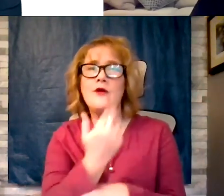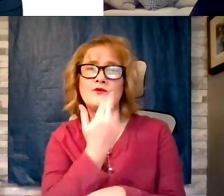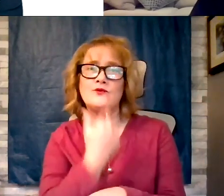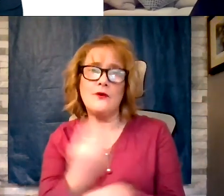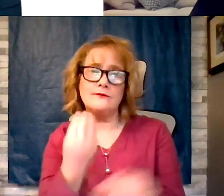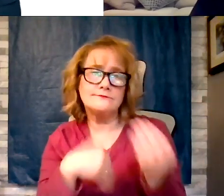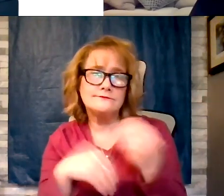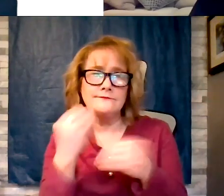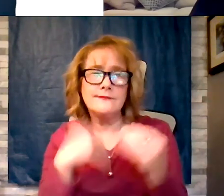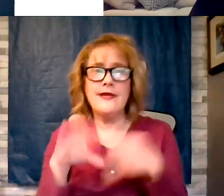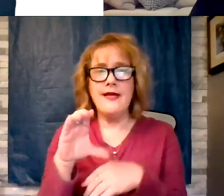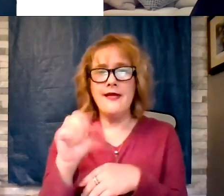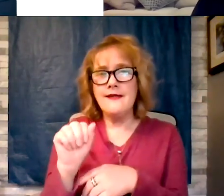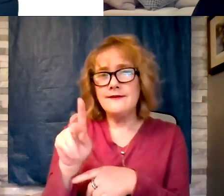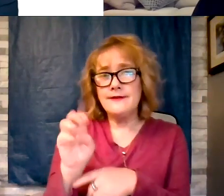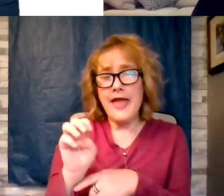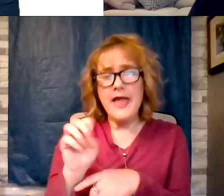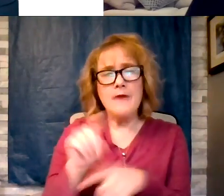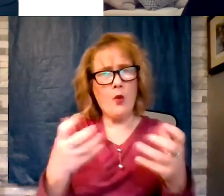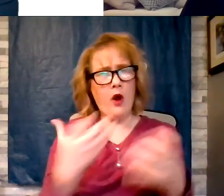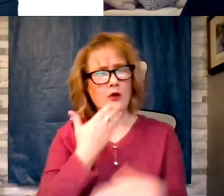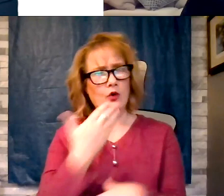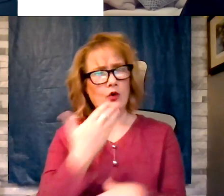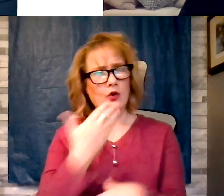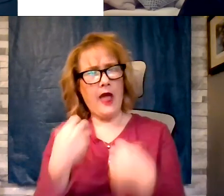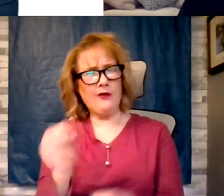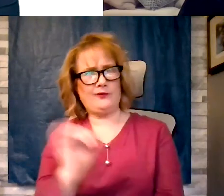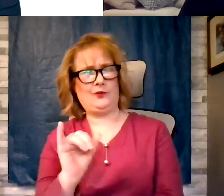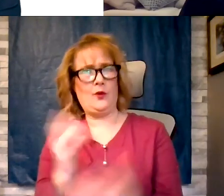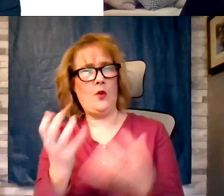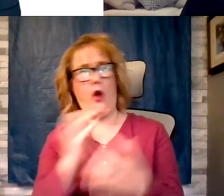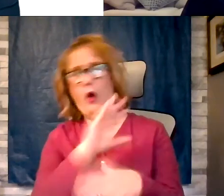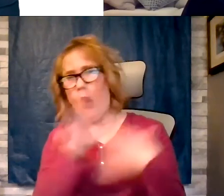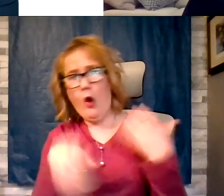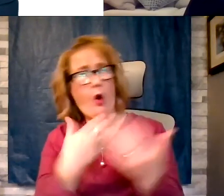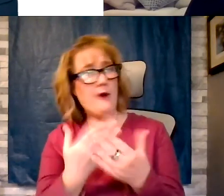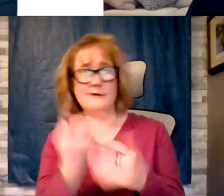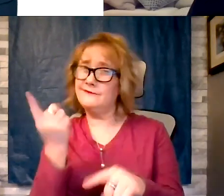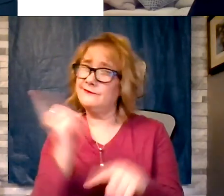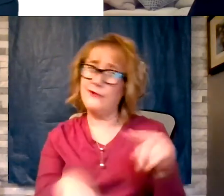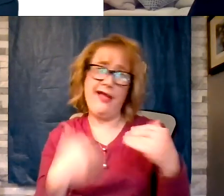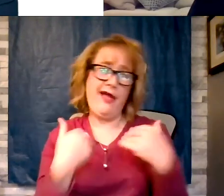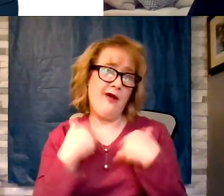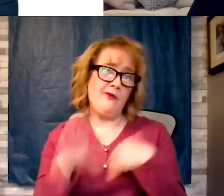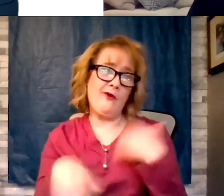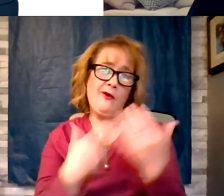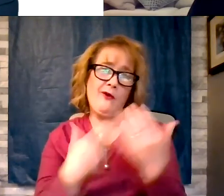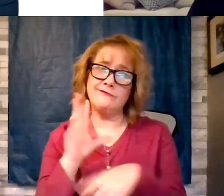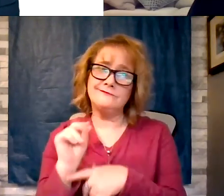it all. And you can't have it all. The simple fact is, is that